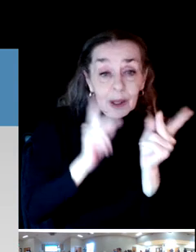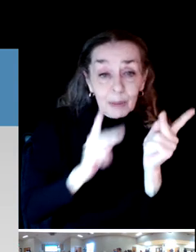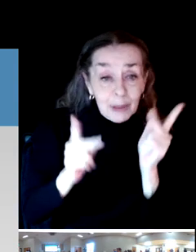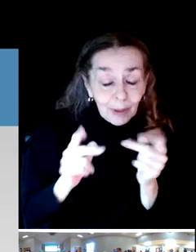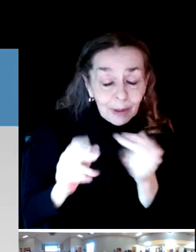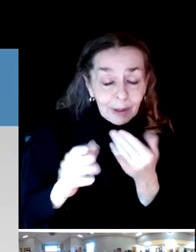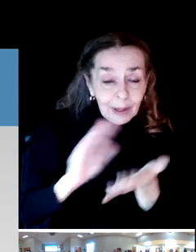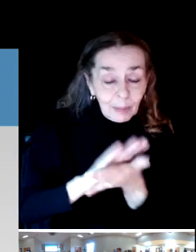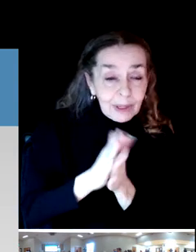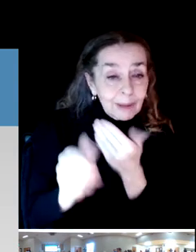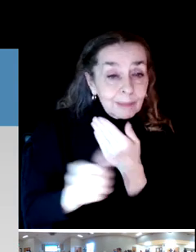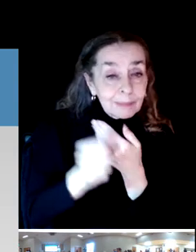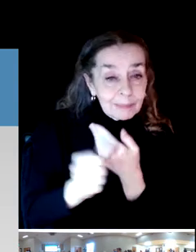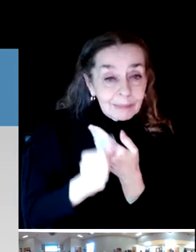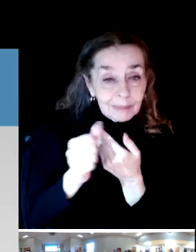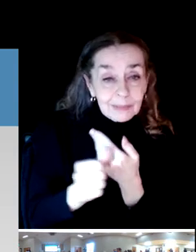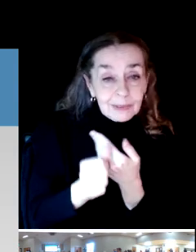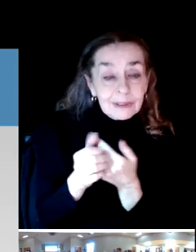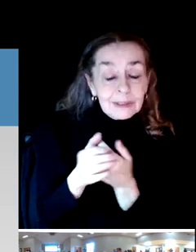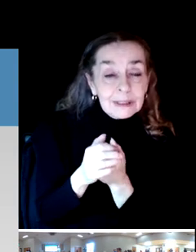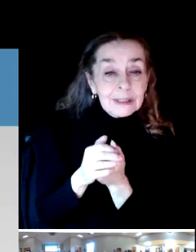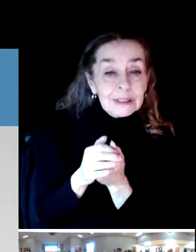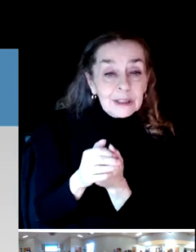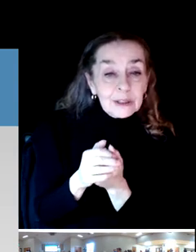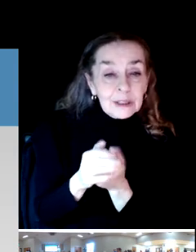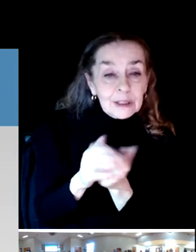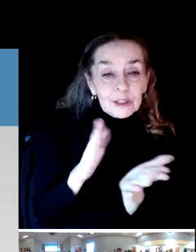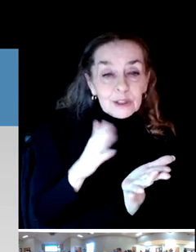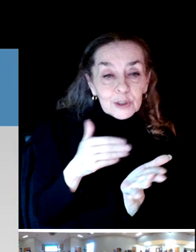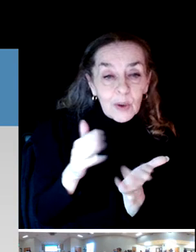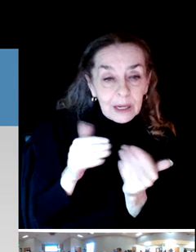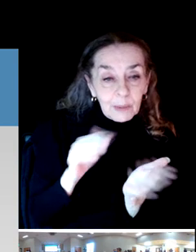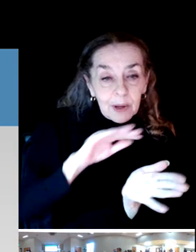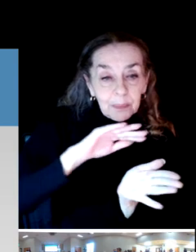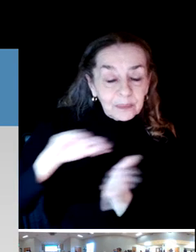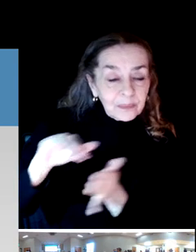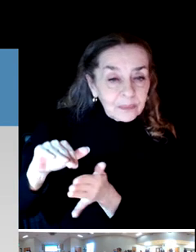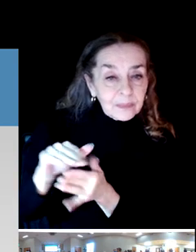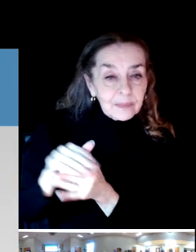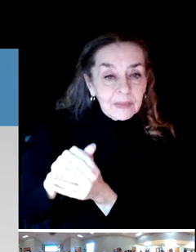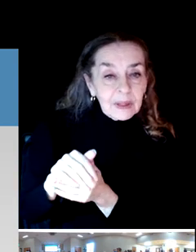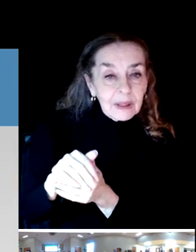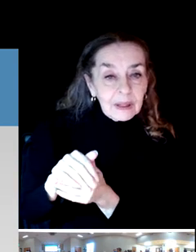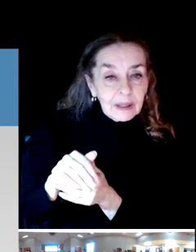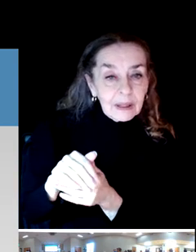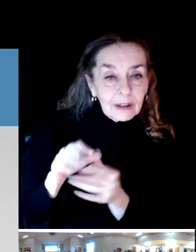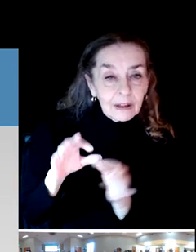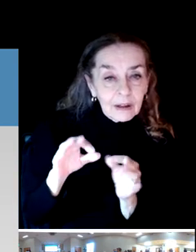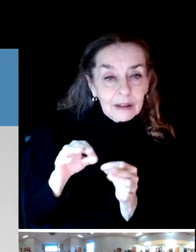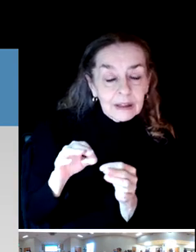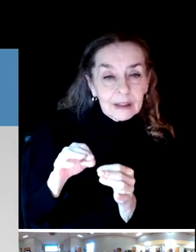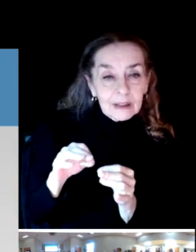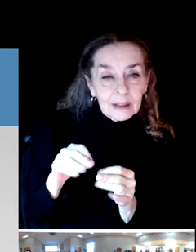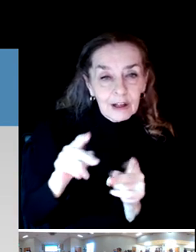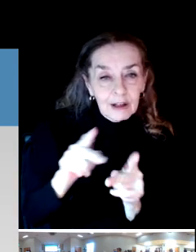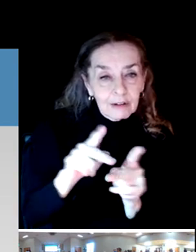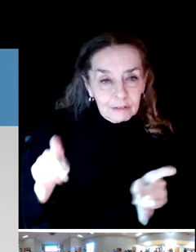And so anyway, what we heard was facility availability and right now the district continues